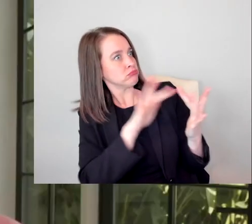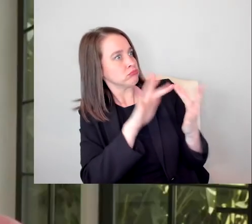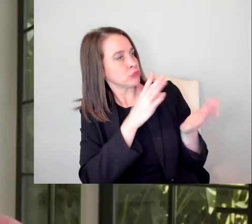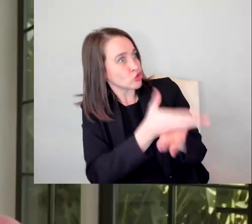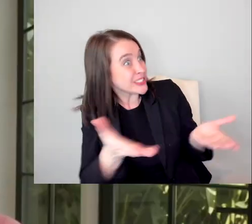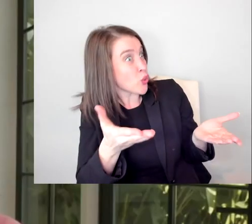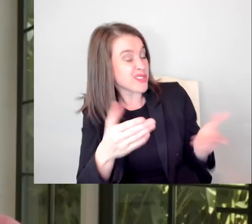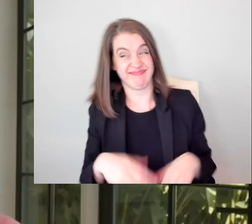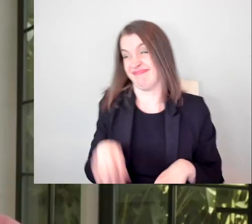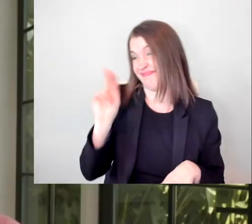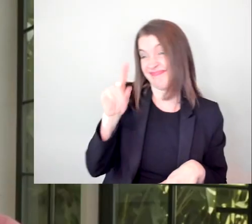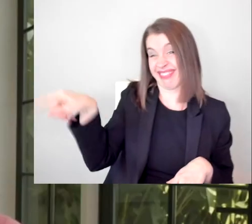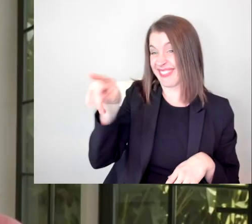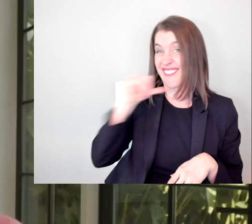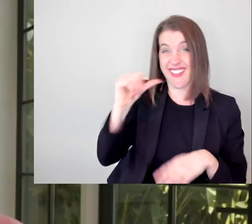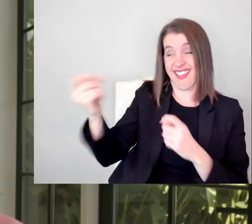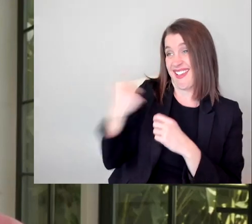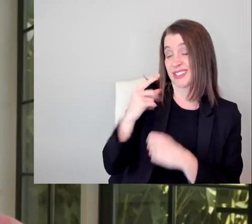I do feel that I have a lot of influence,